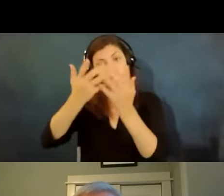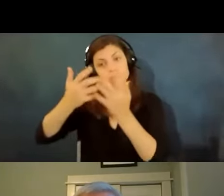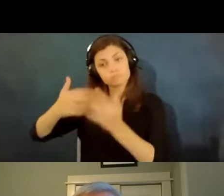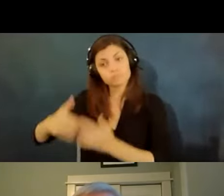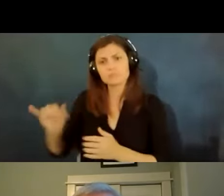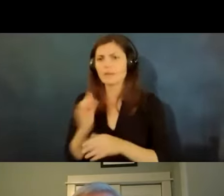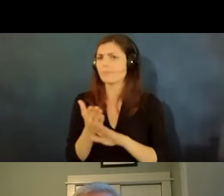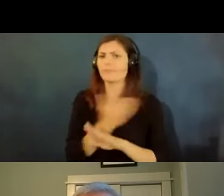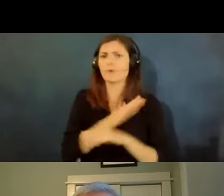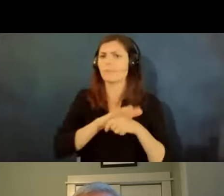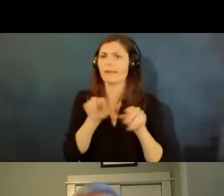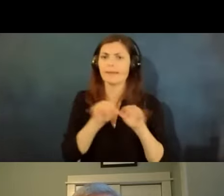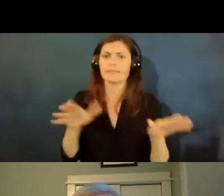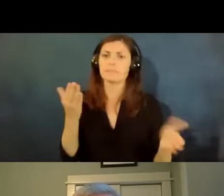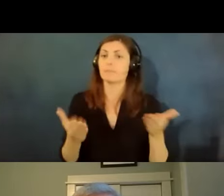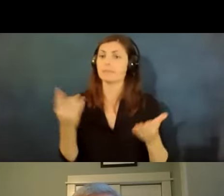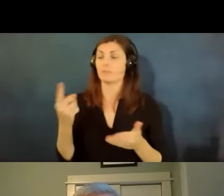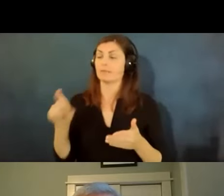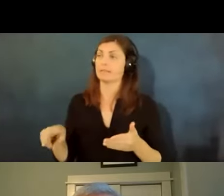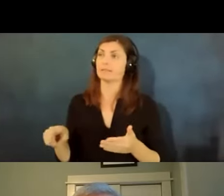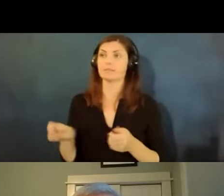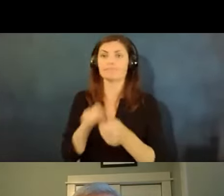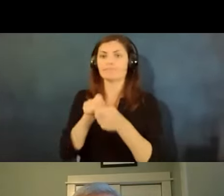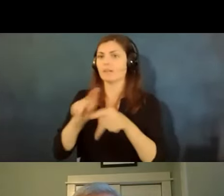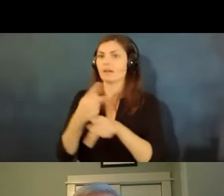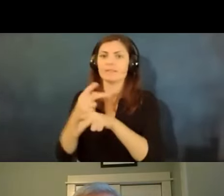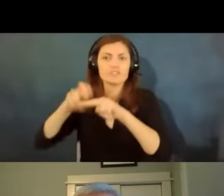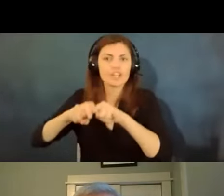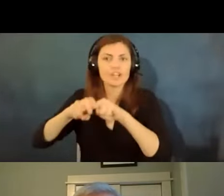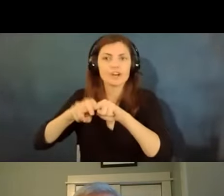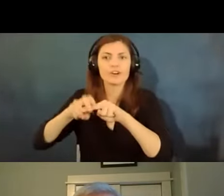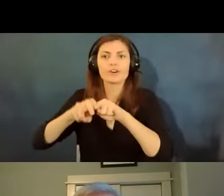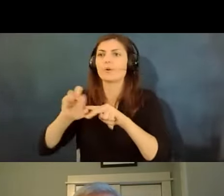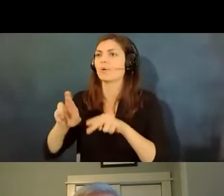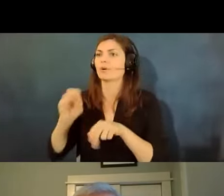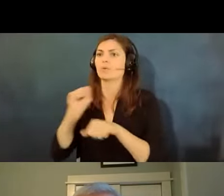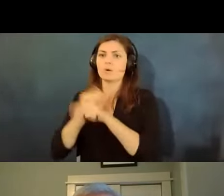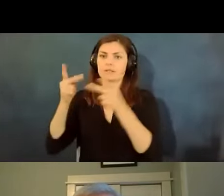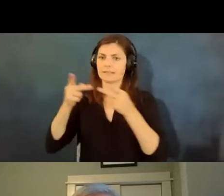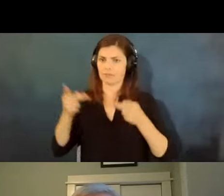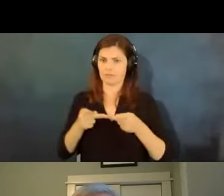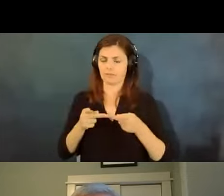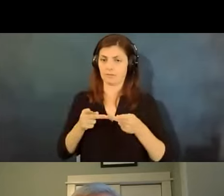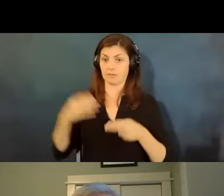might need a certain kind of chair or a certain kind of work station and the employer is not